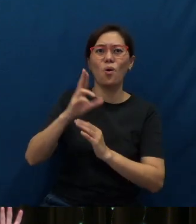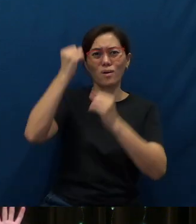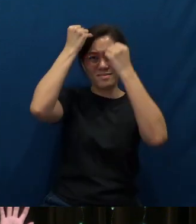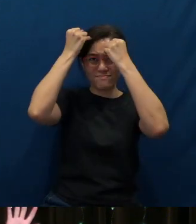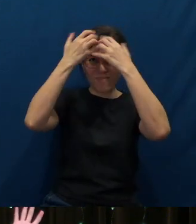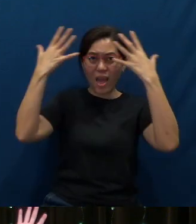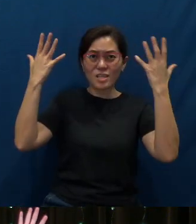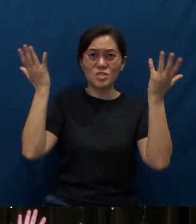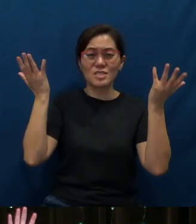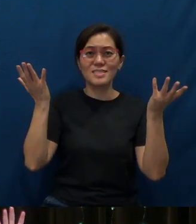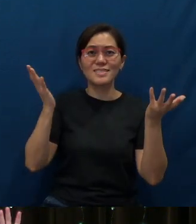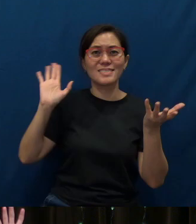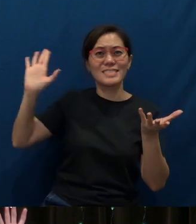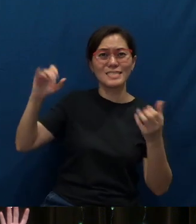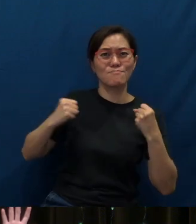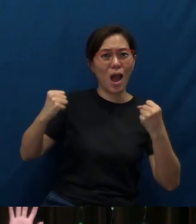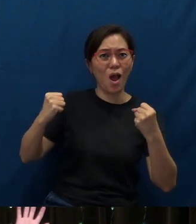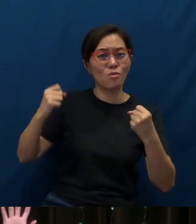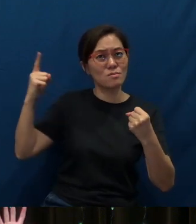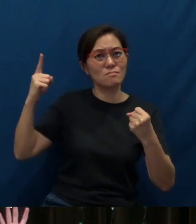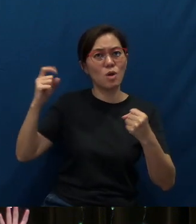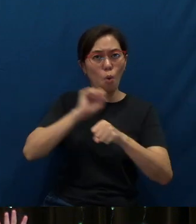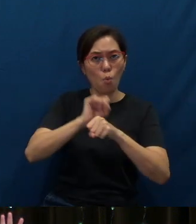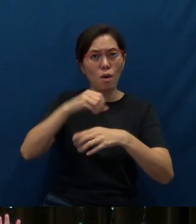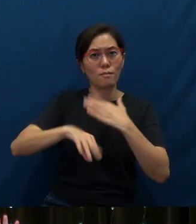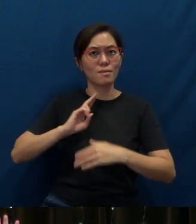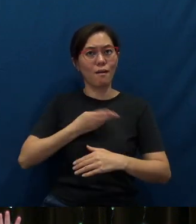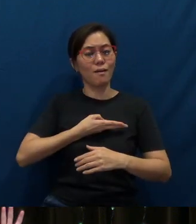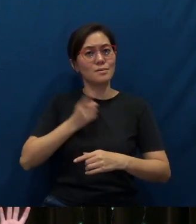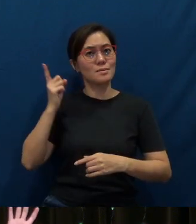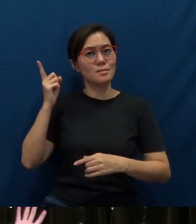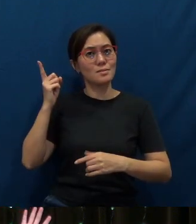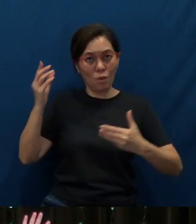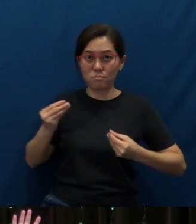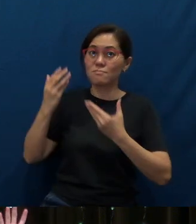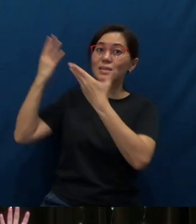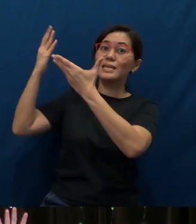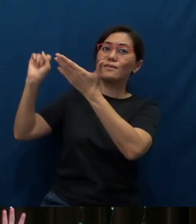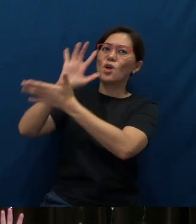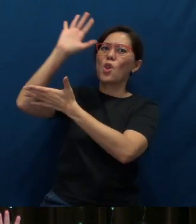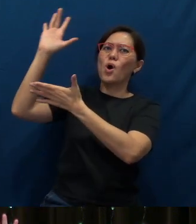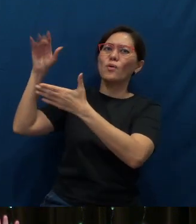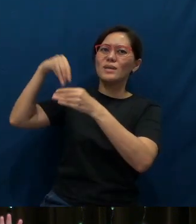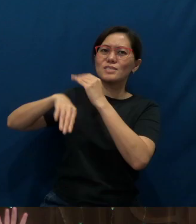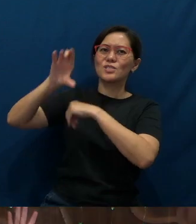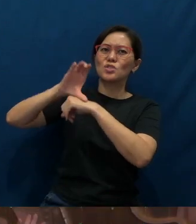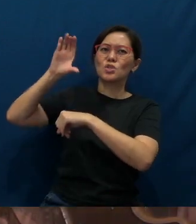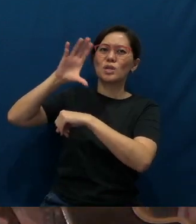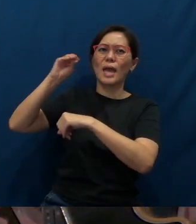to His power that is at work within us, to Him be glory in the church and in Christ Jesus